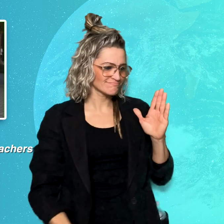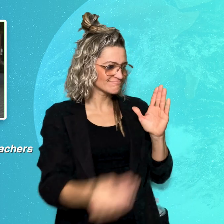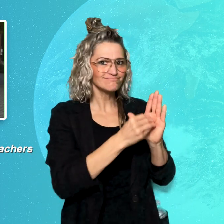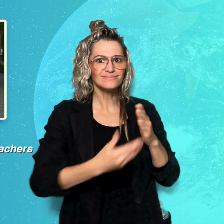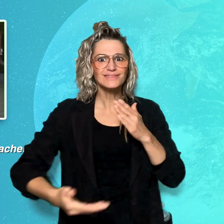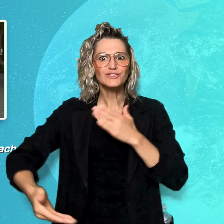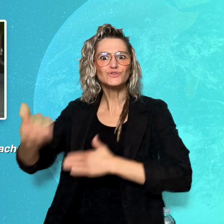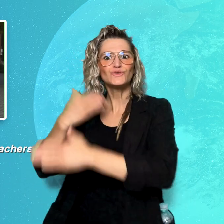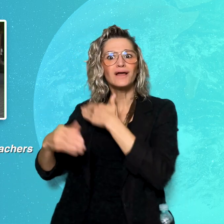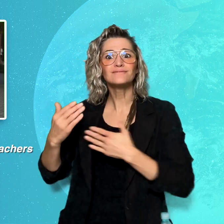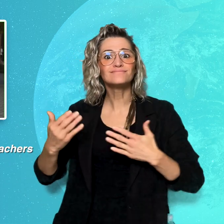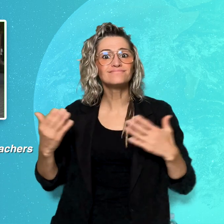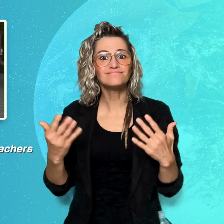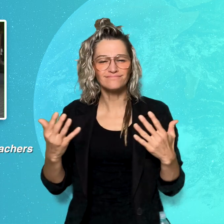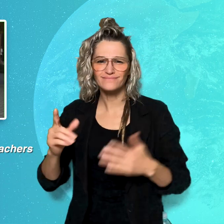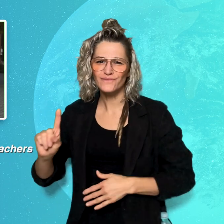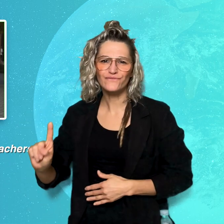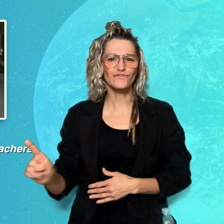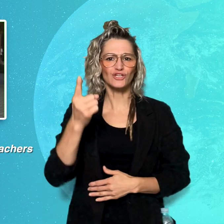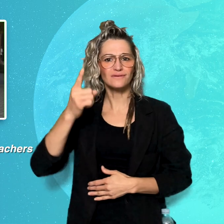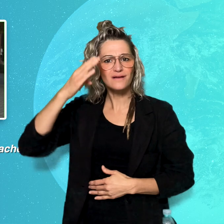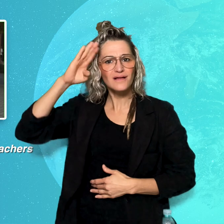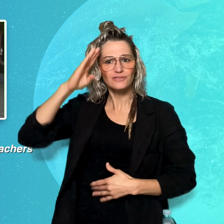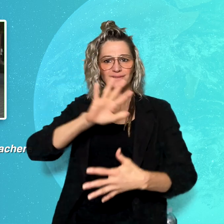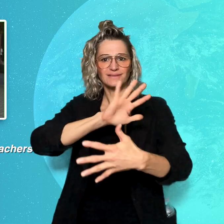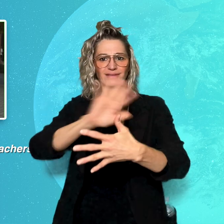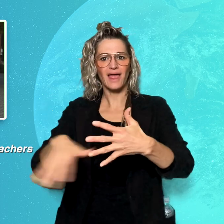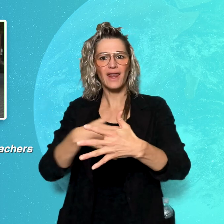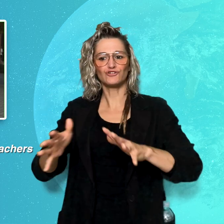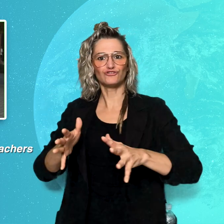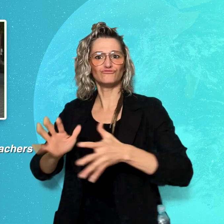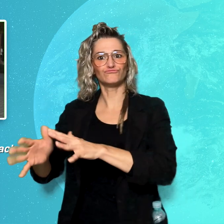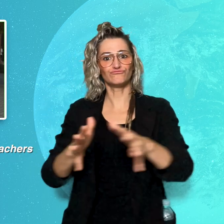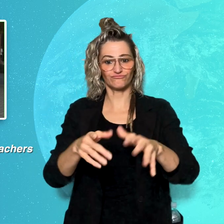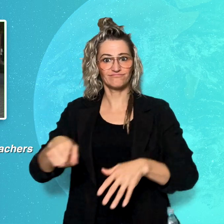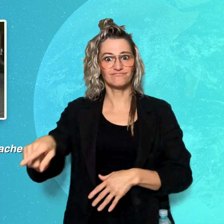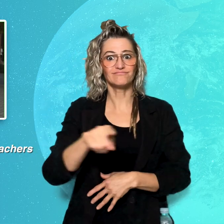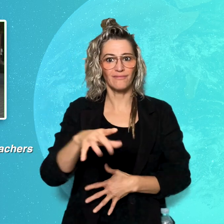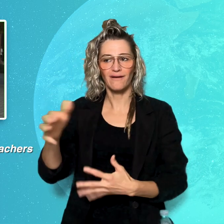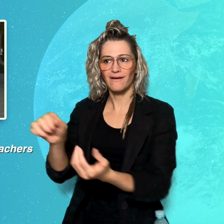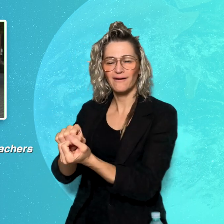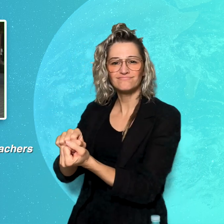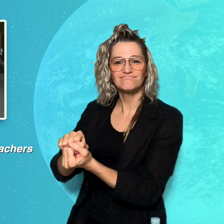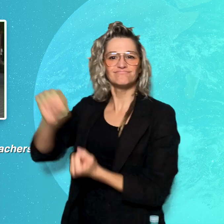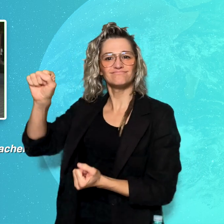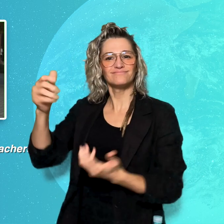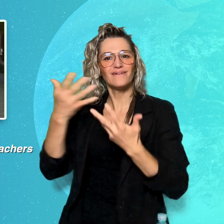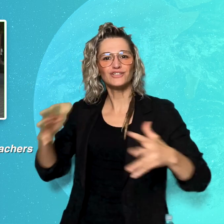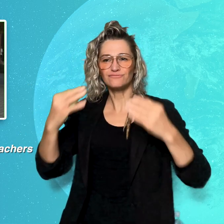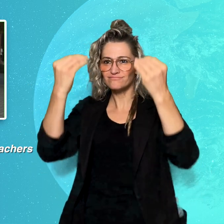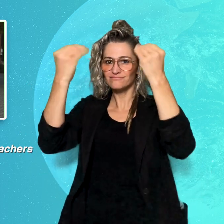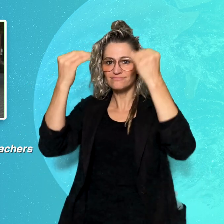the first Irish Sign Language (ISL) user graduates of the Dublin City University